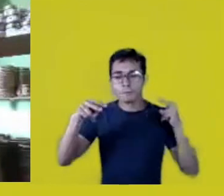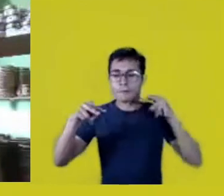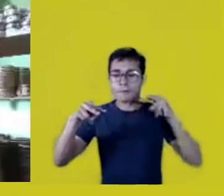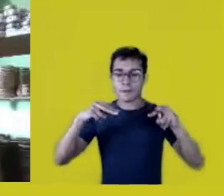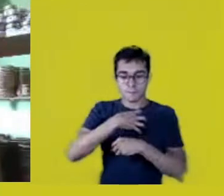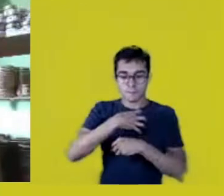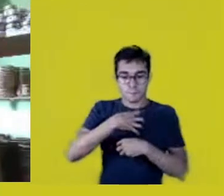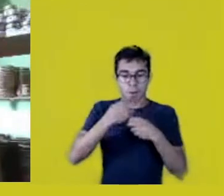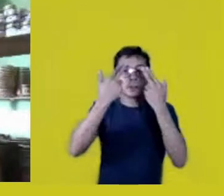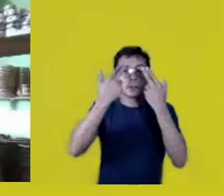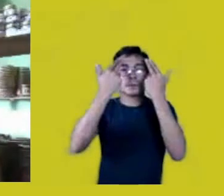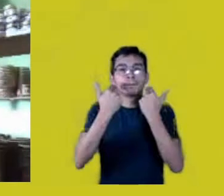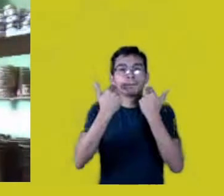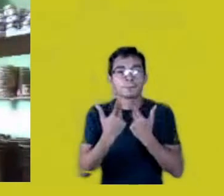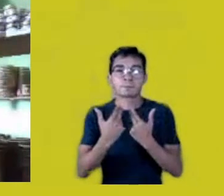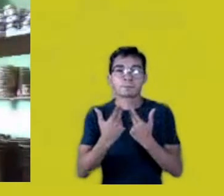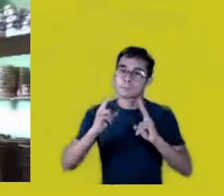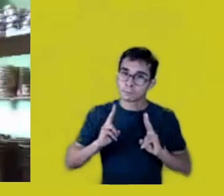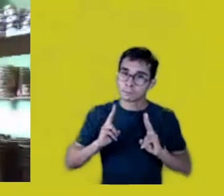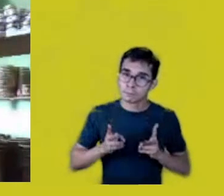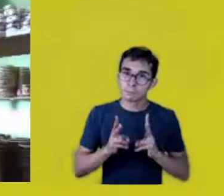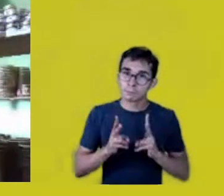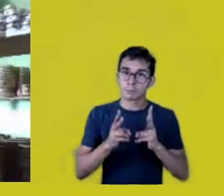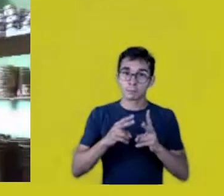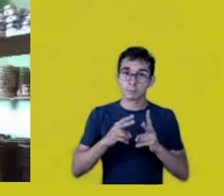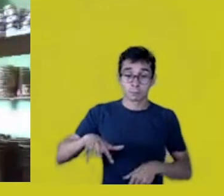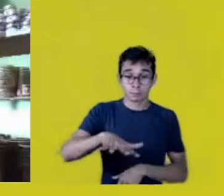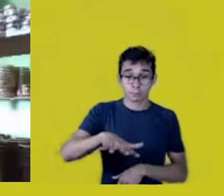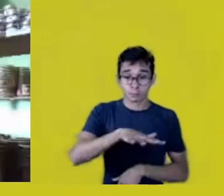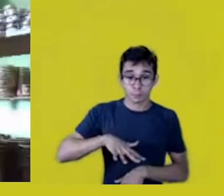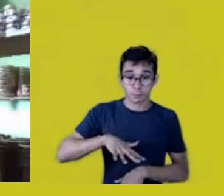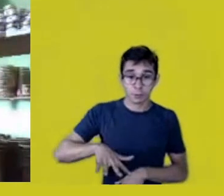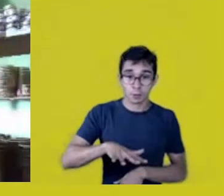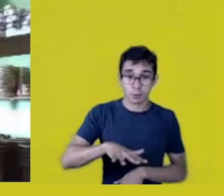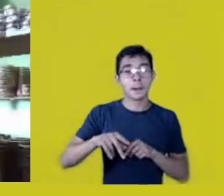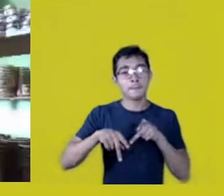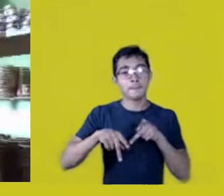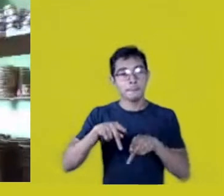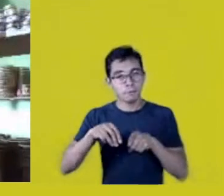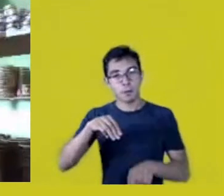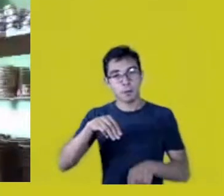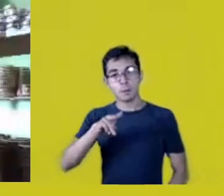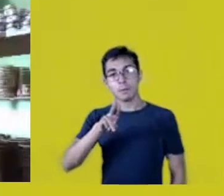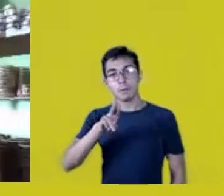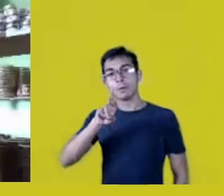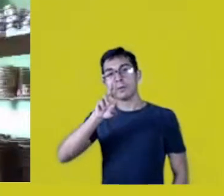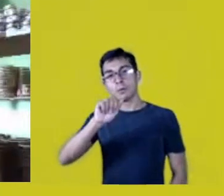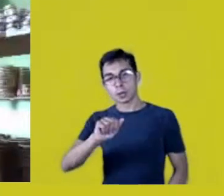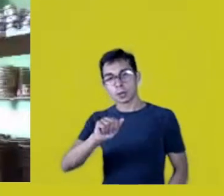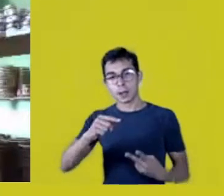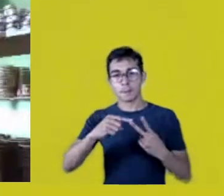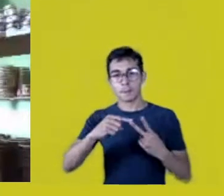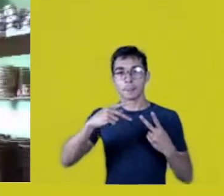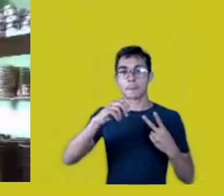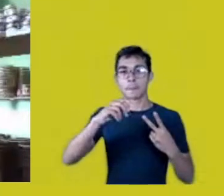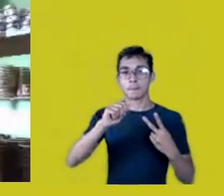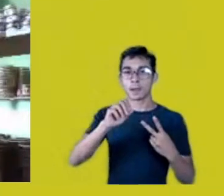of that place mentioned by the Mura, the Parintintim and the other peoples.